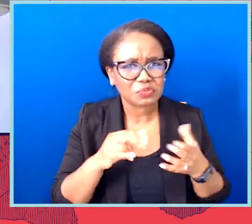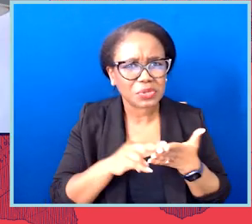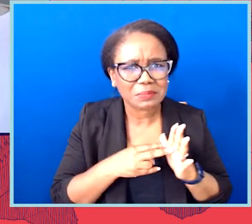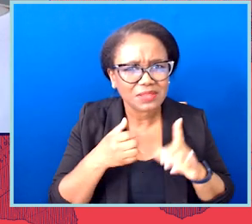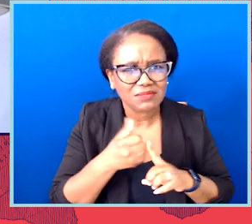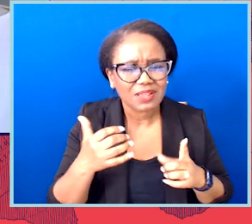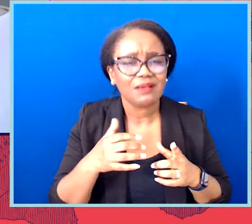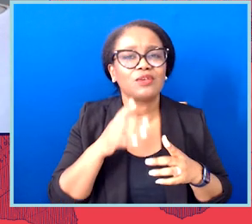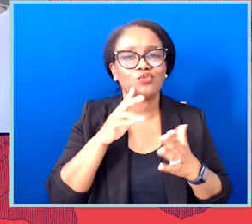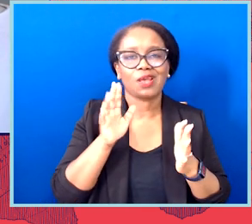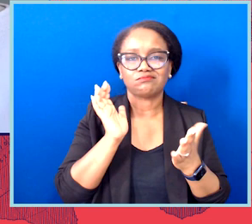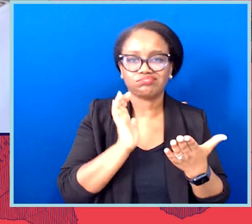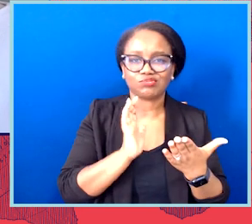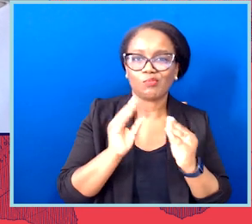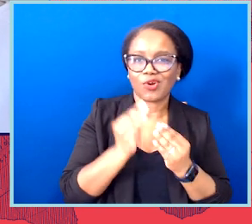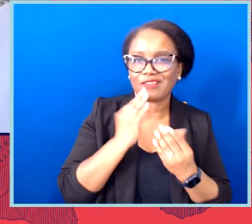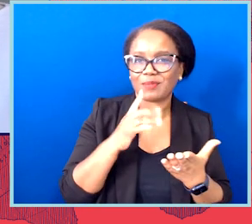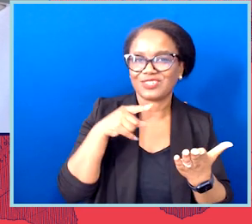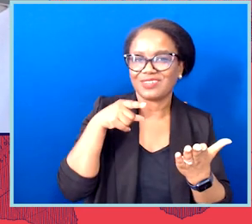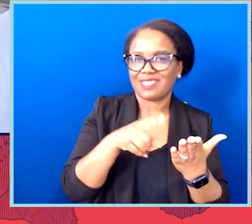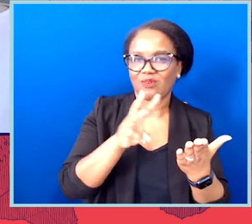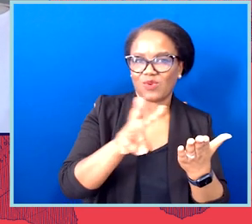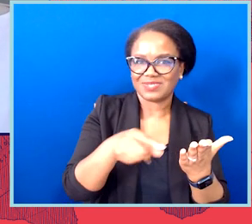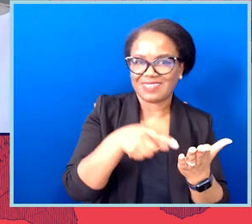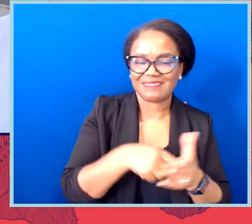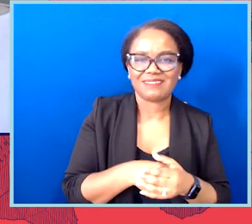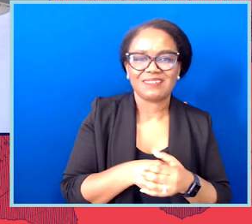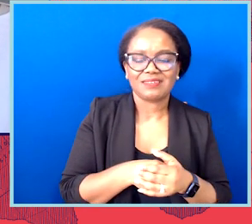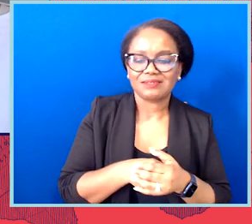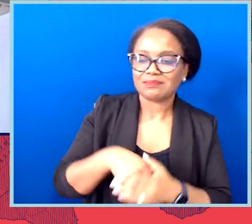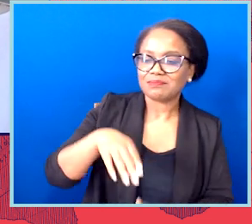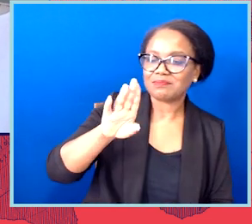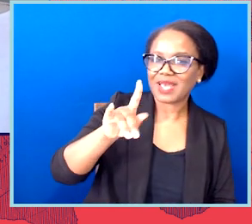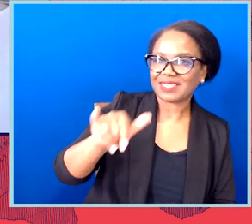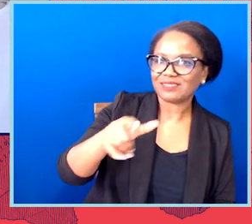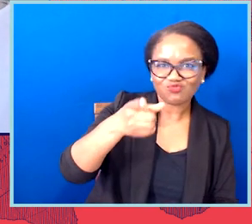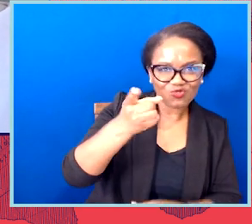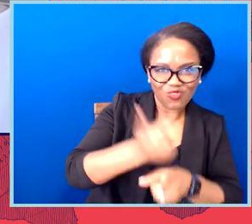It is really helpful when you start to get visual imagery to go with those really wonky concepts.